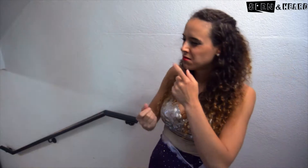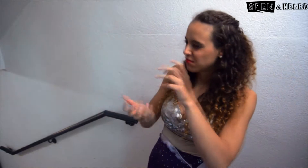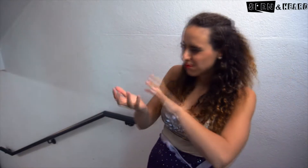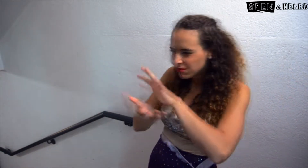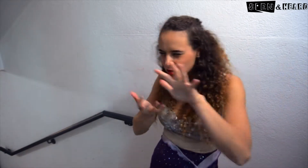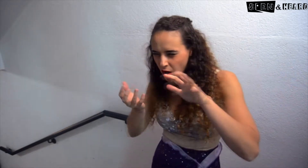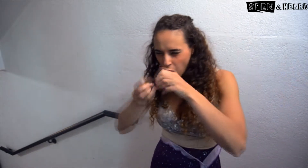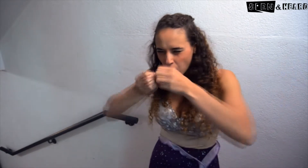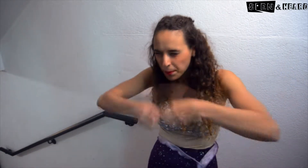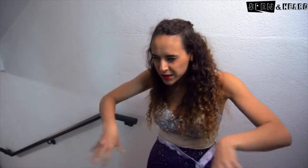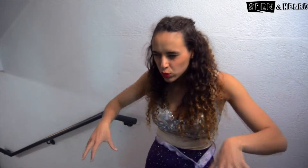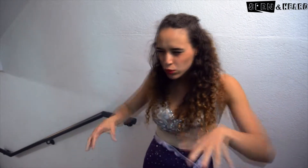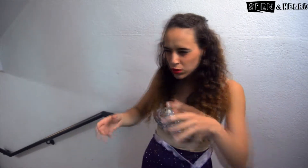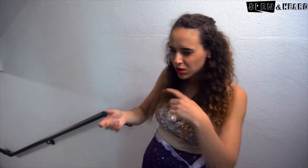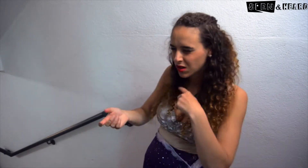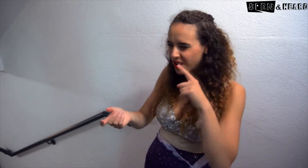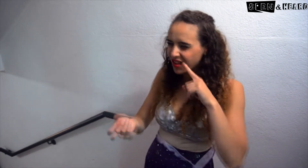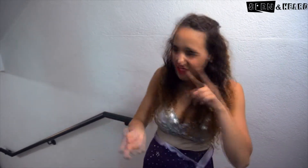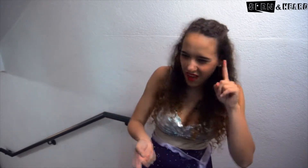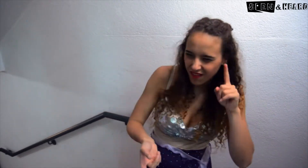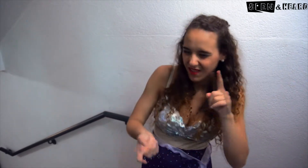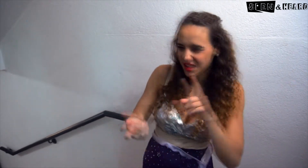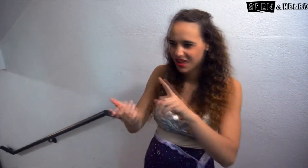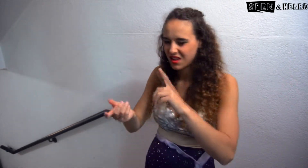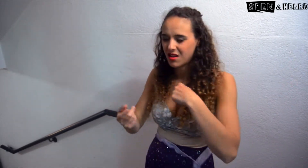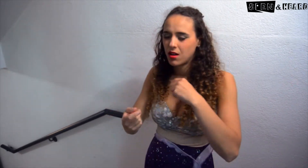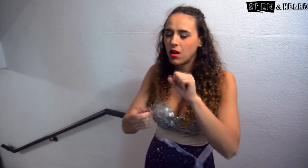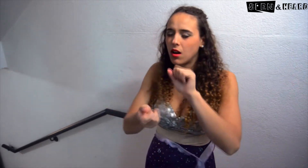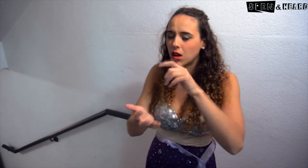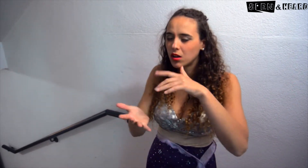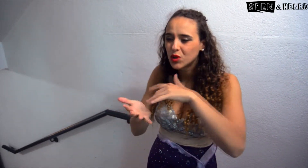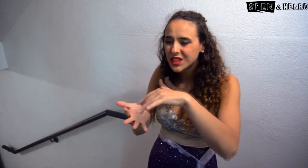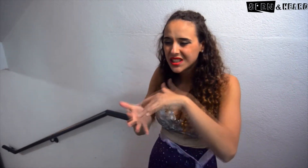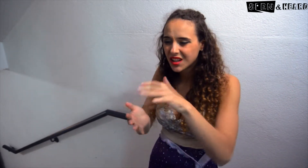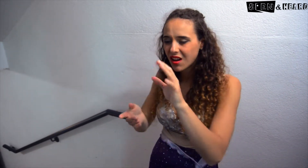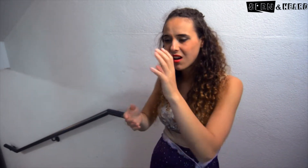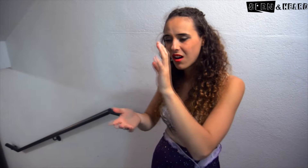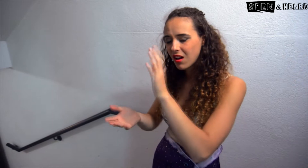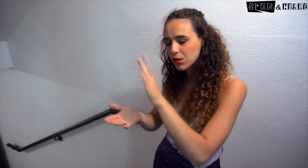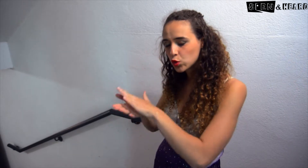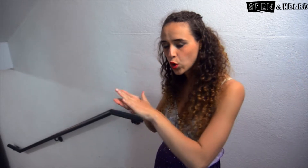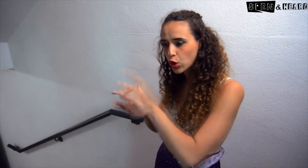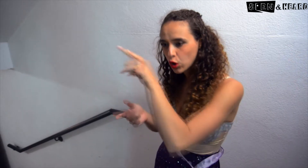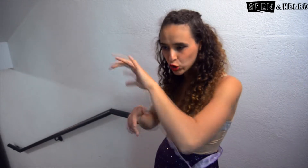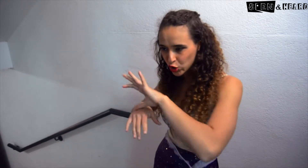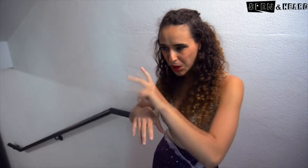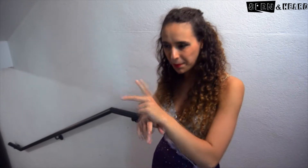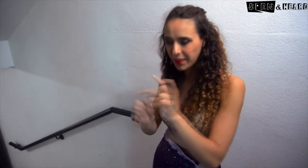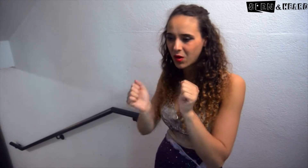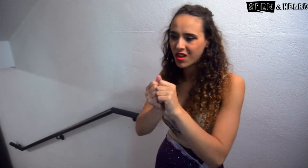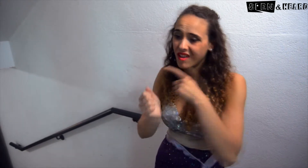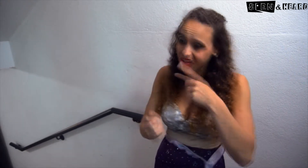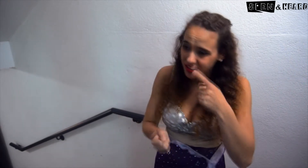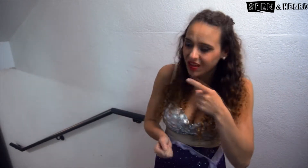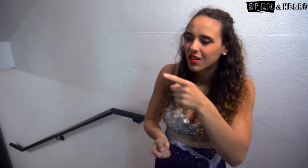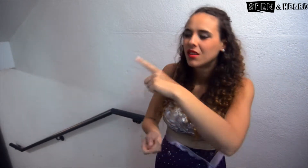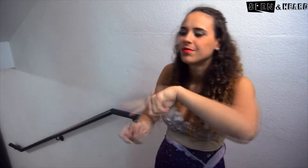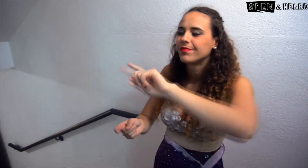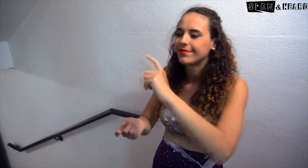At first I was really confused and lost because I studied at a CEGEP where there were predominantly hearing people.